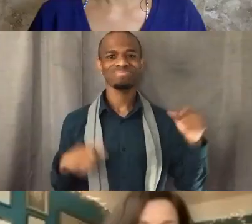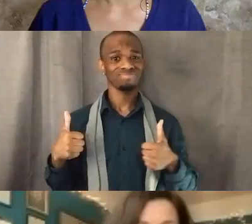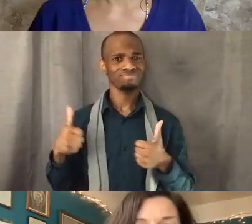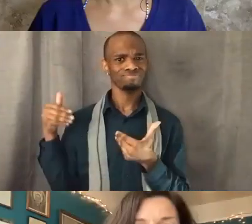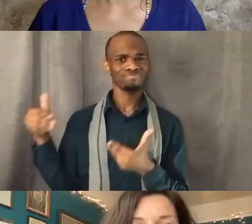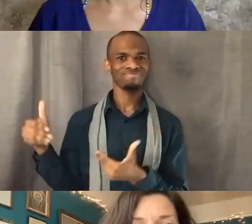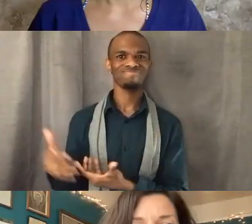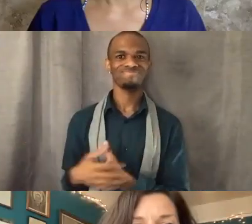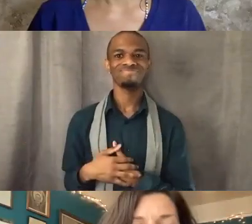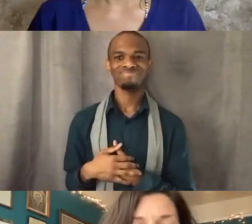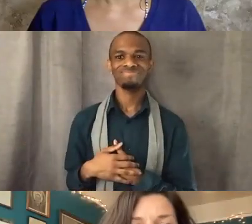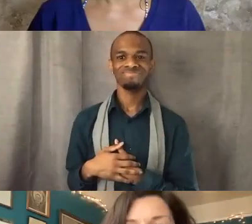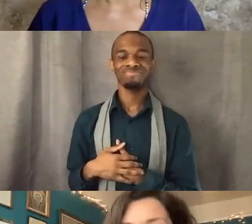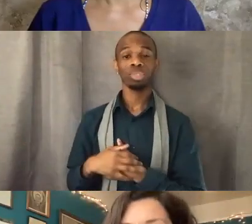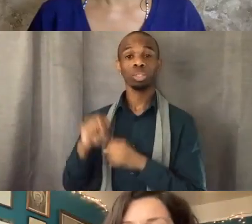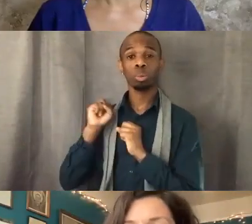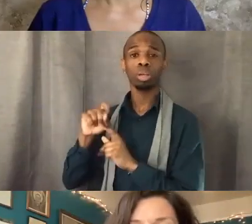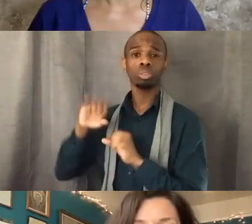So let's all take another deep breath together.